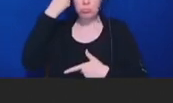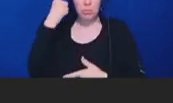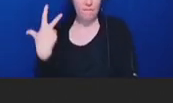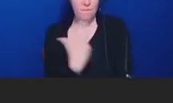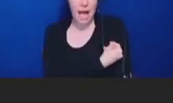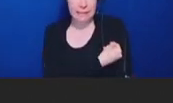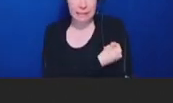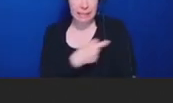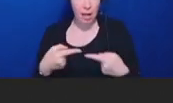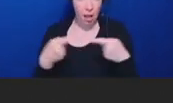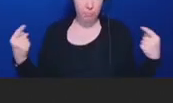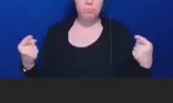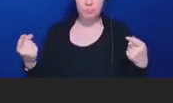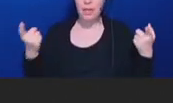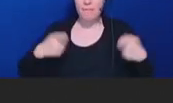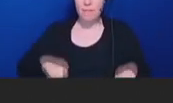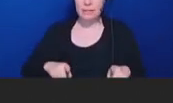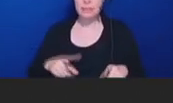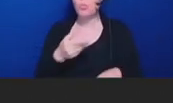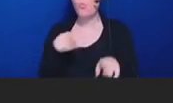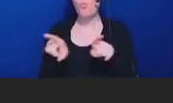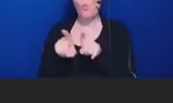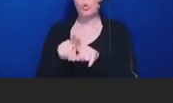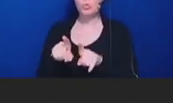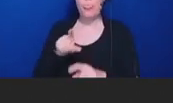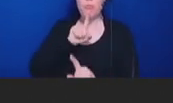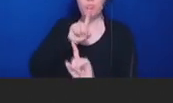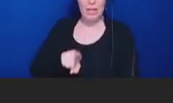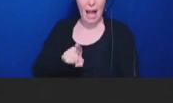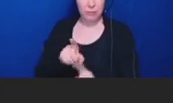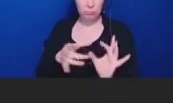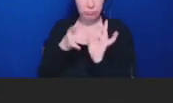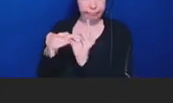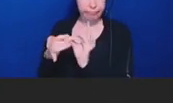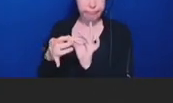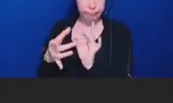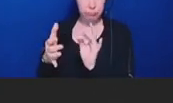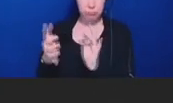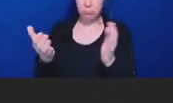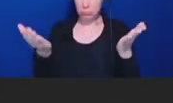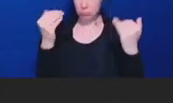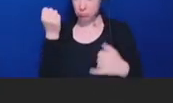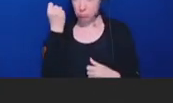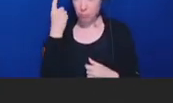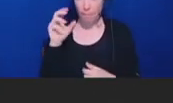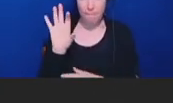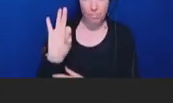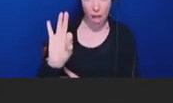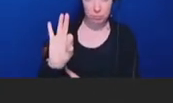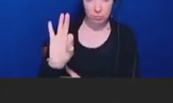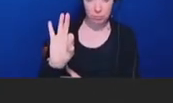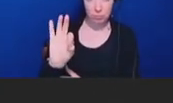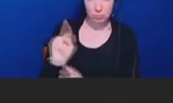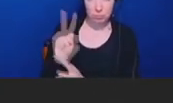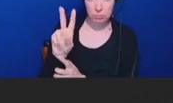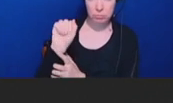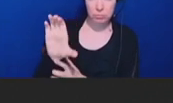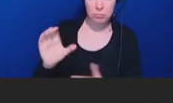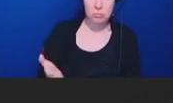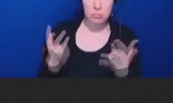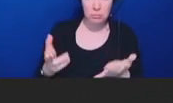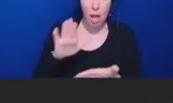Nine, NVAC recommends academics, researchers, and scientists continue to study the clinical